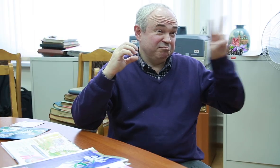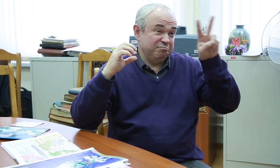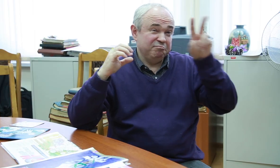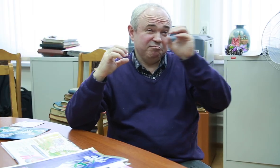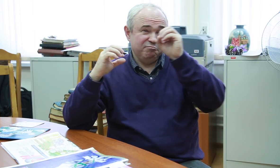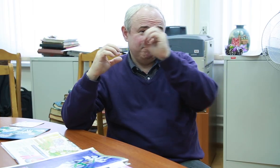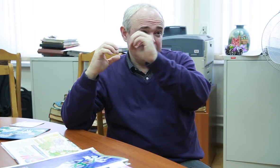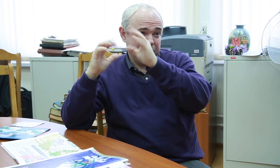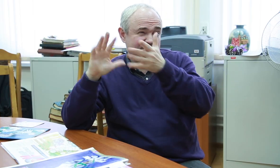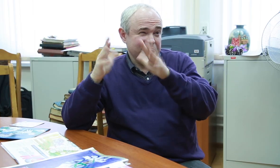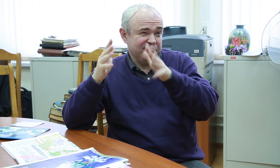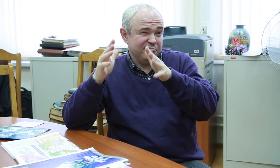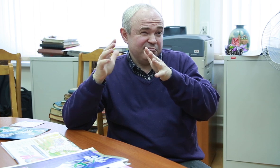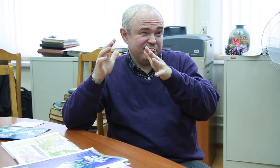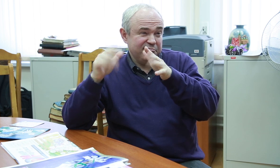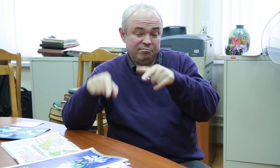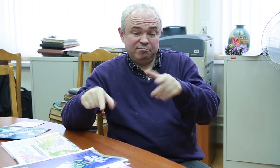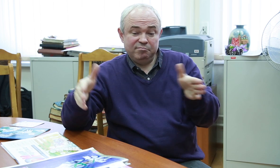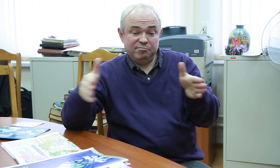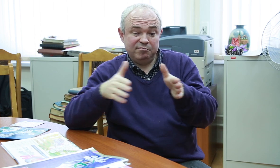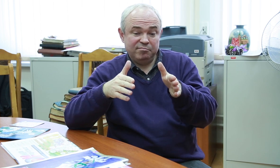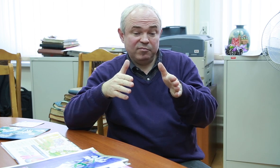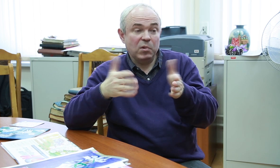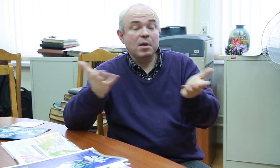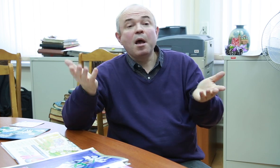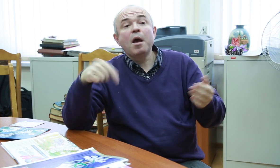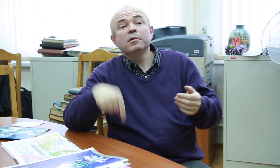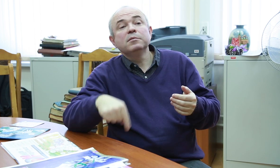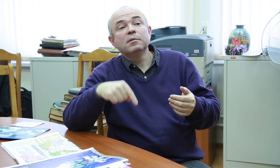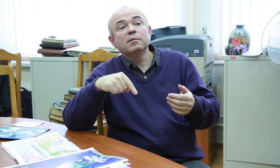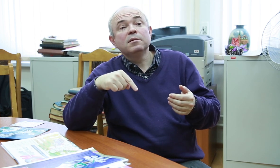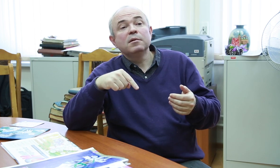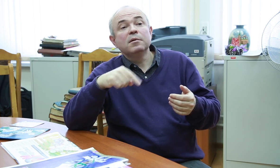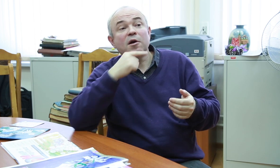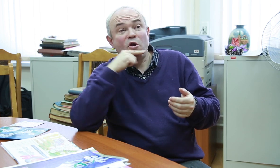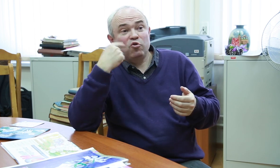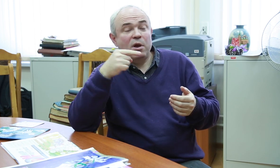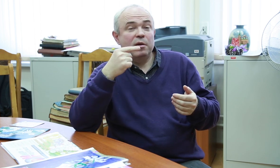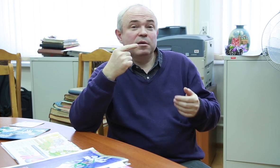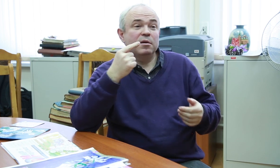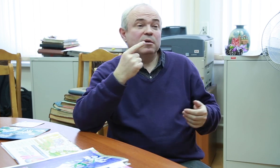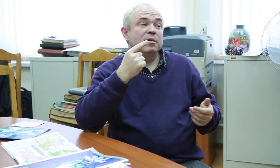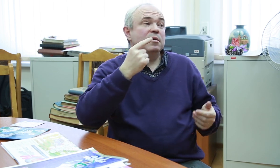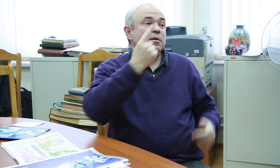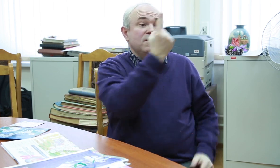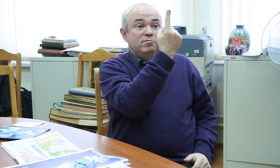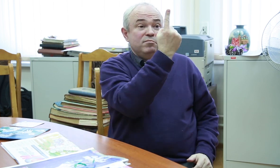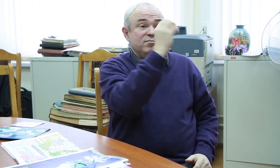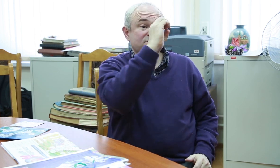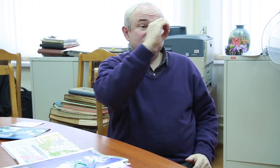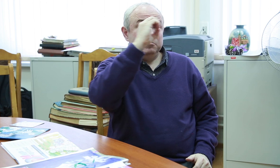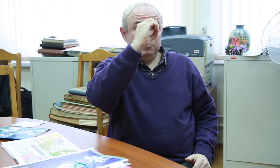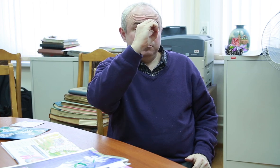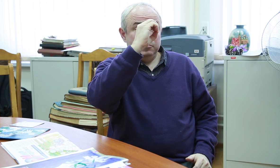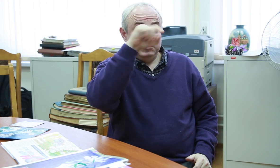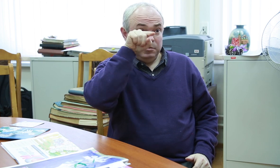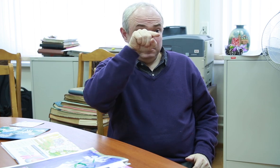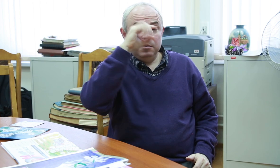animation? Let me show you.